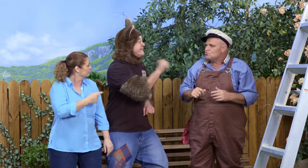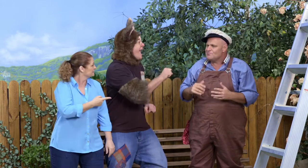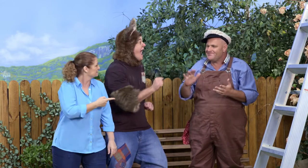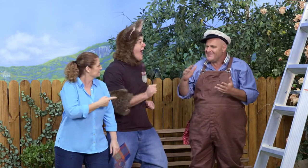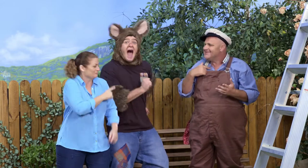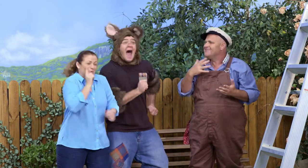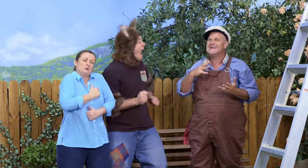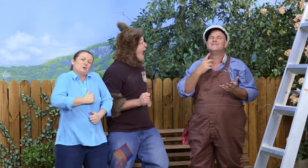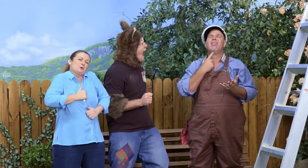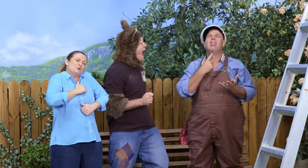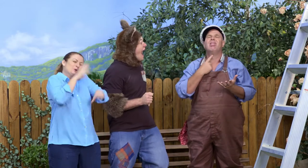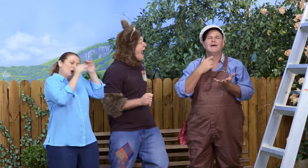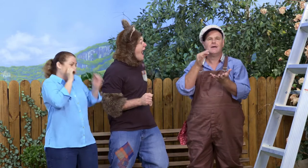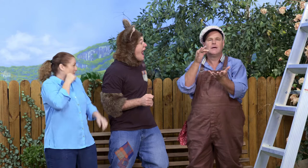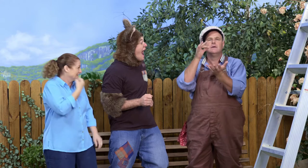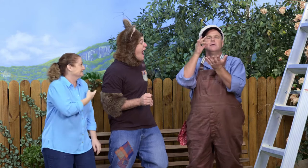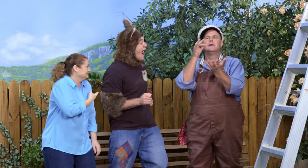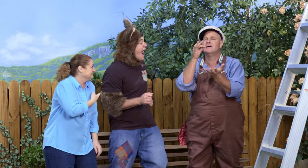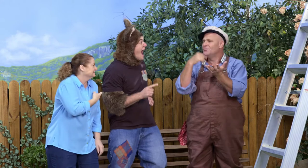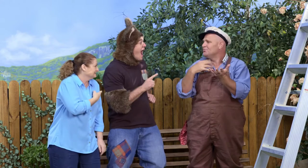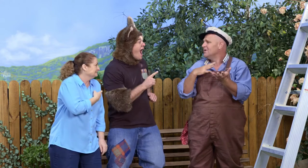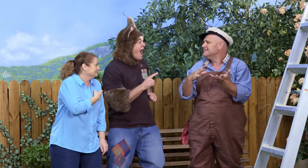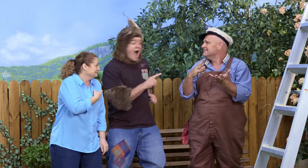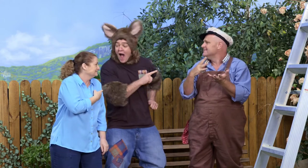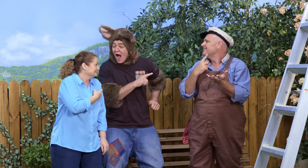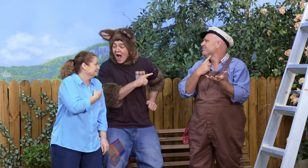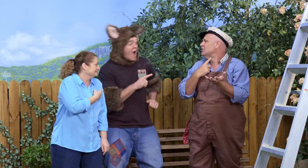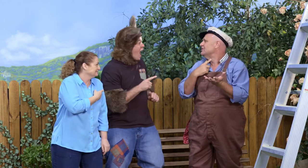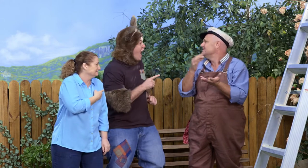Yes, please! Oh, he'd really enjoy that. Oh, I'd love a cup of tea, though.